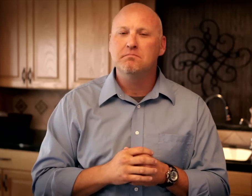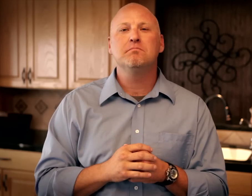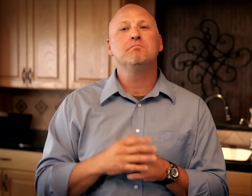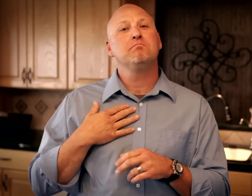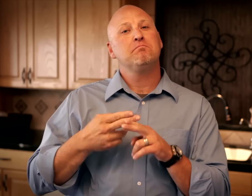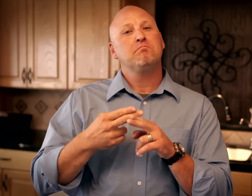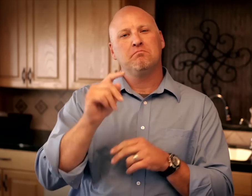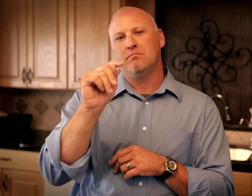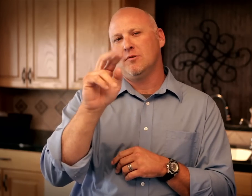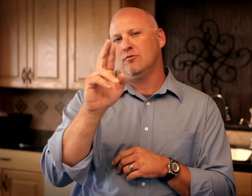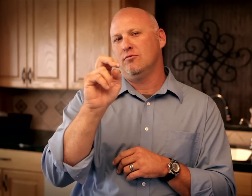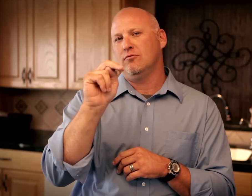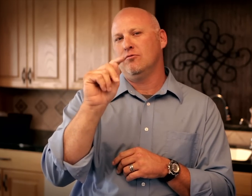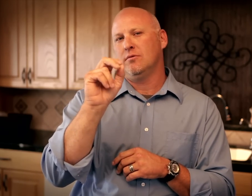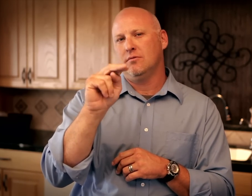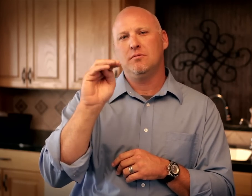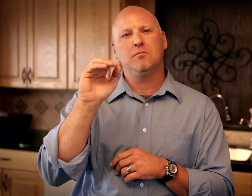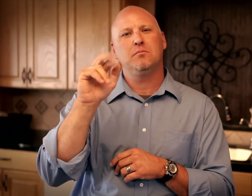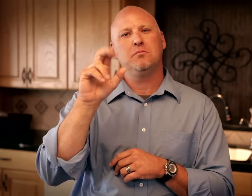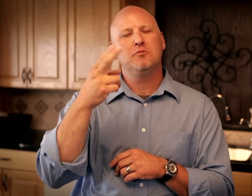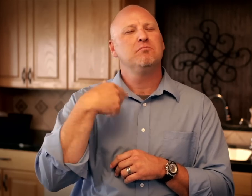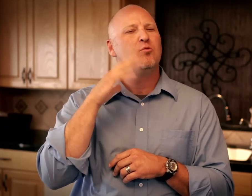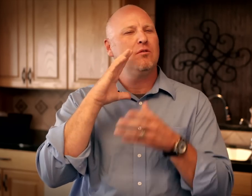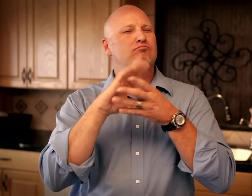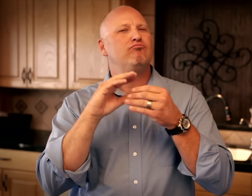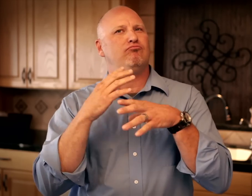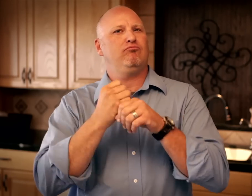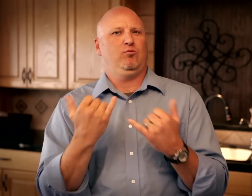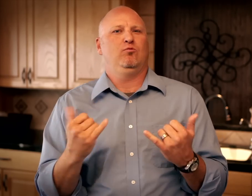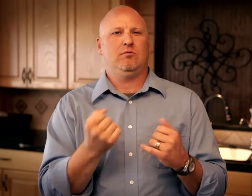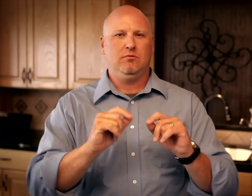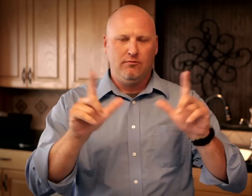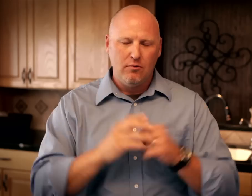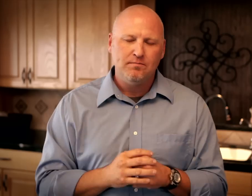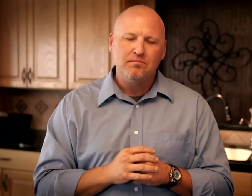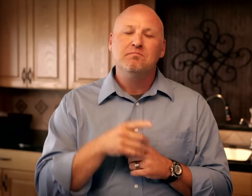My name is Trenton Marsh. I will be the narrator for today's VLOG.